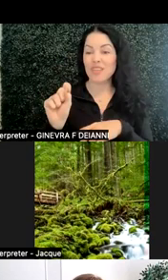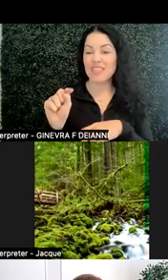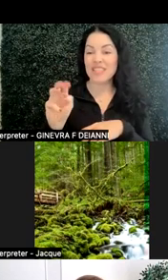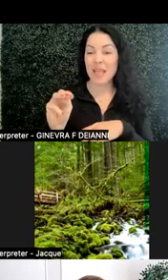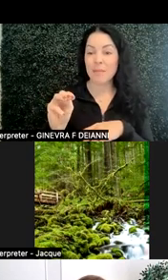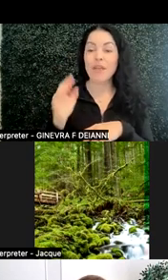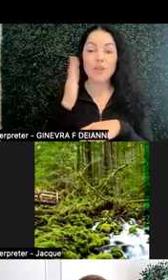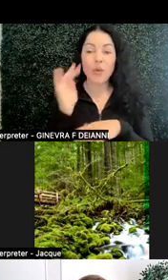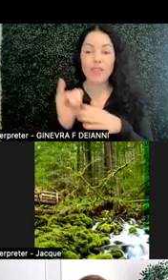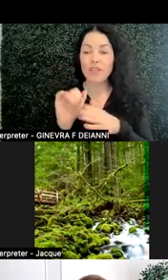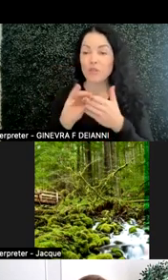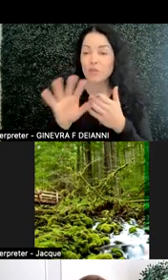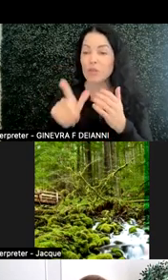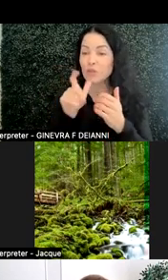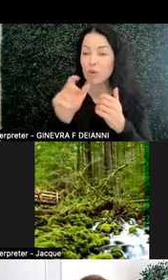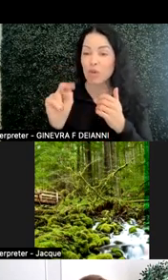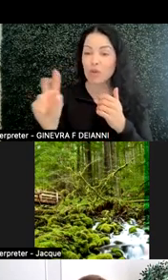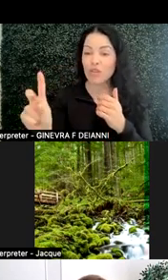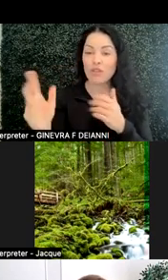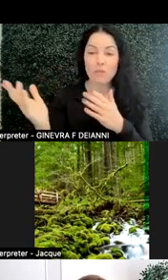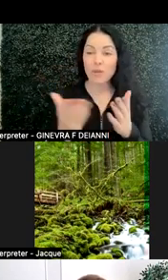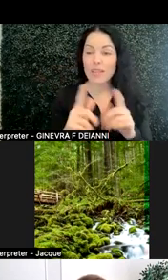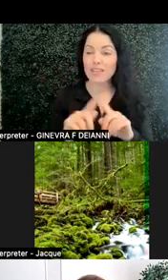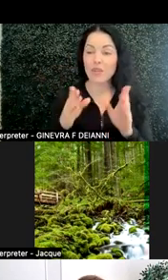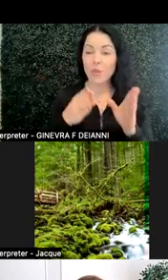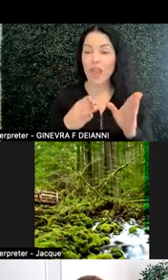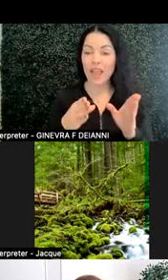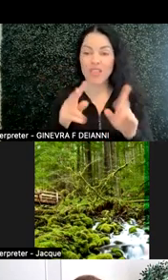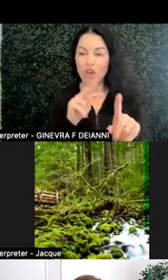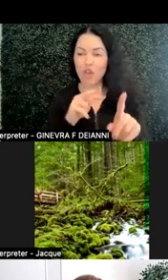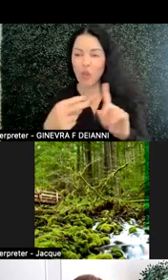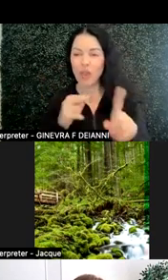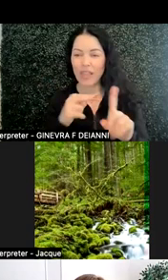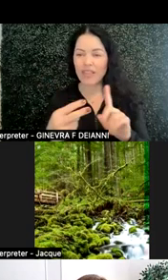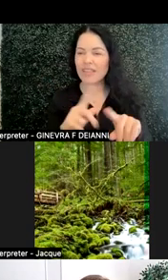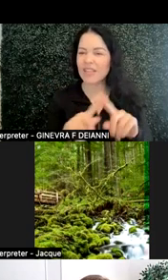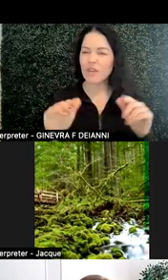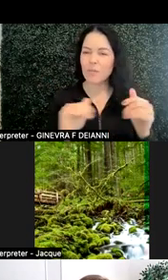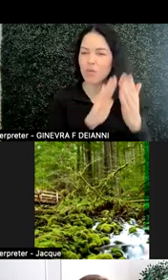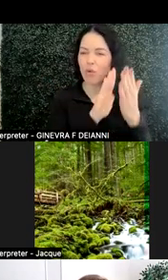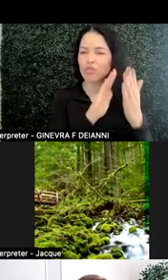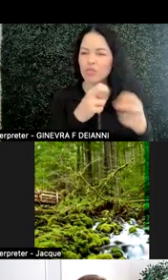bring a different way of looking at things, a different approach to problem-solving,